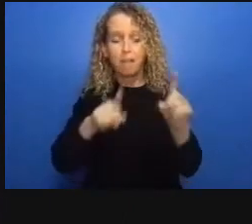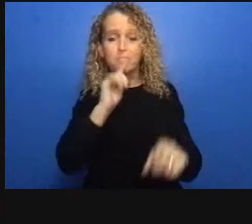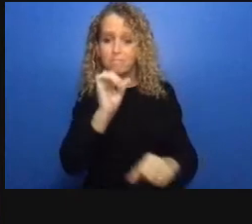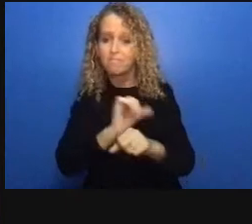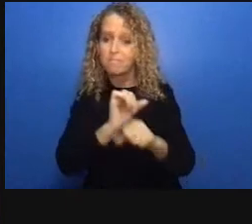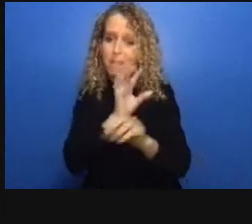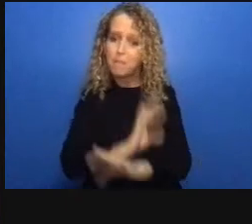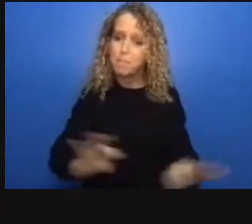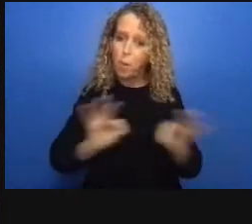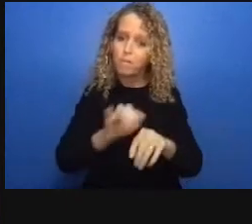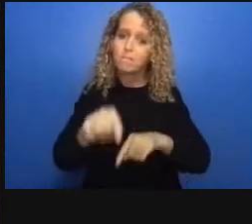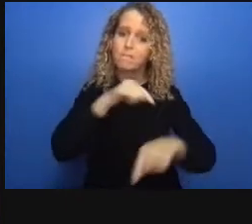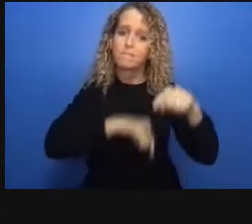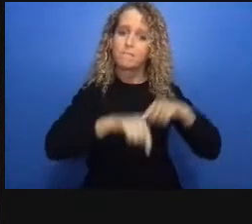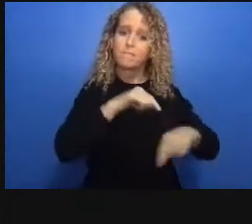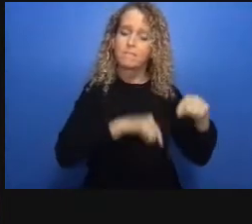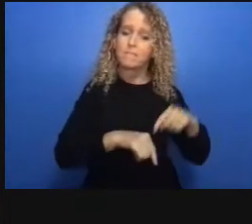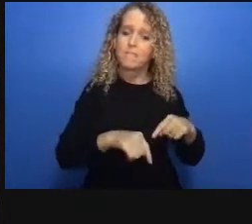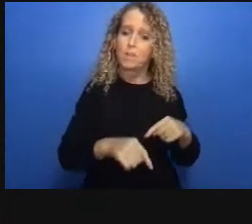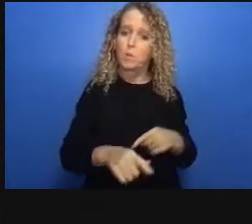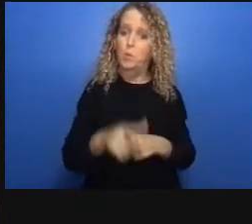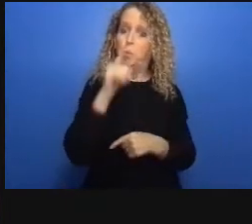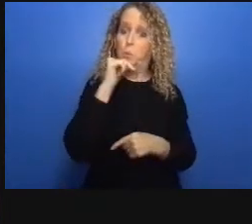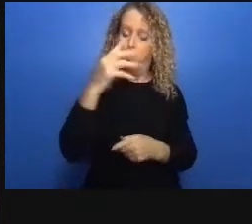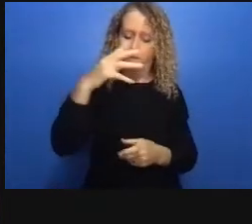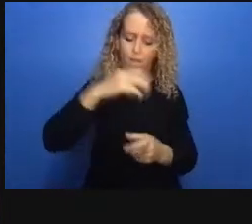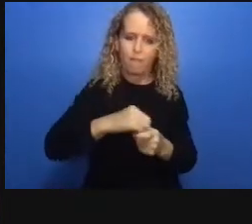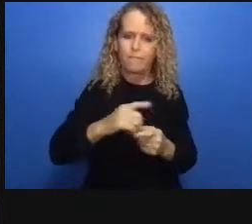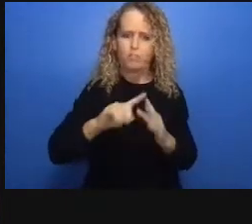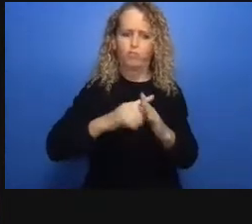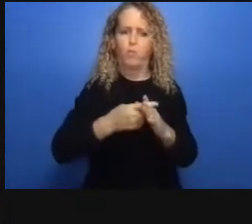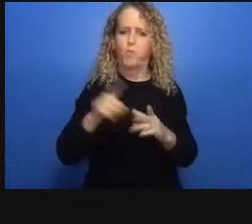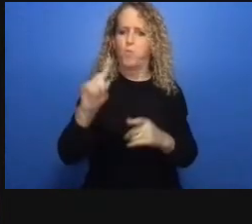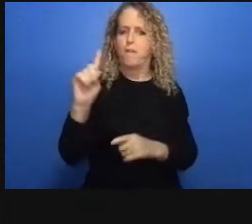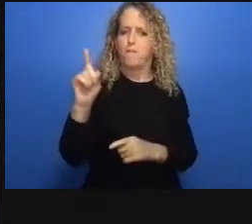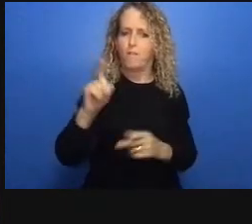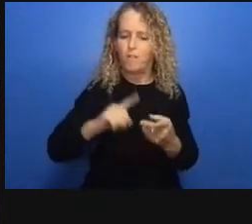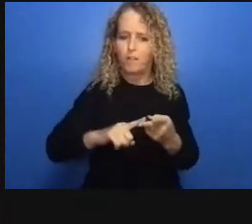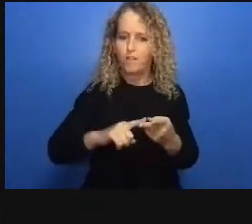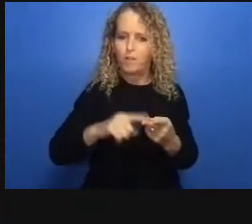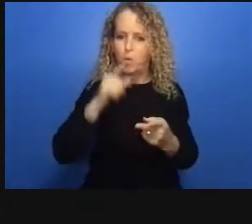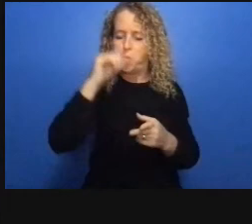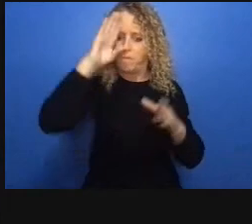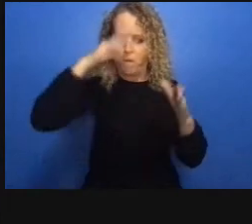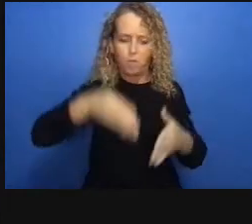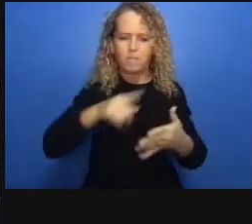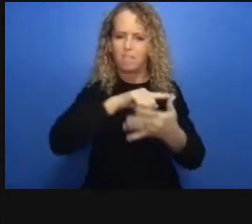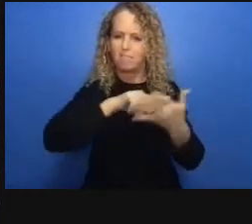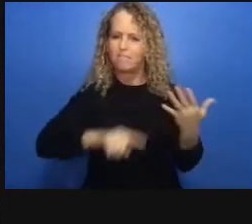of justice authorities corrections legal aid the public prosecution service and the and the courts